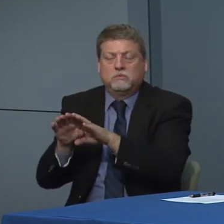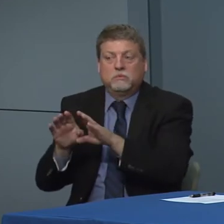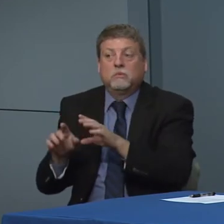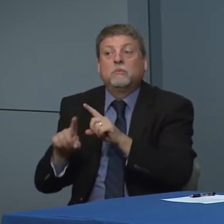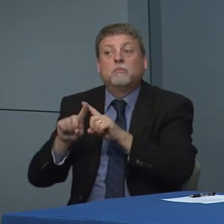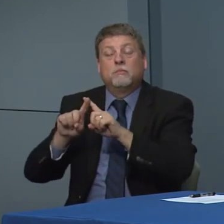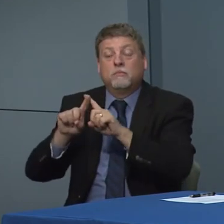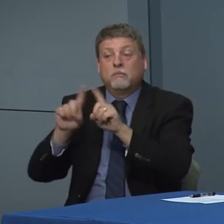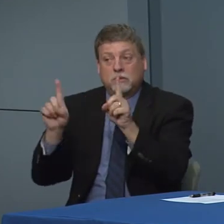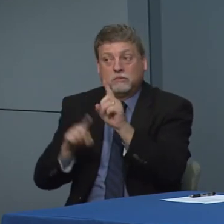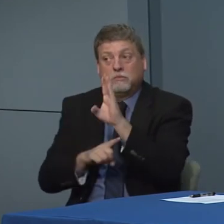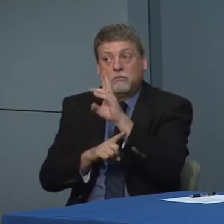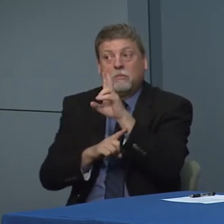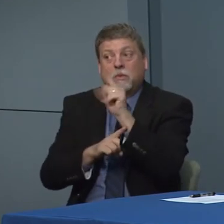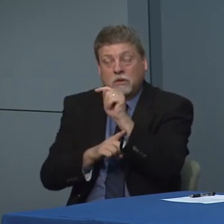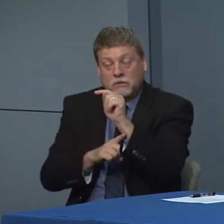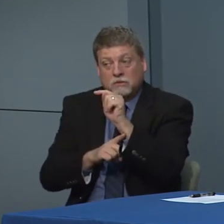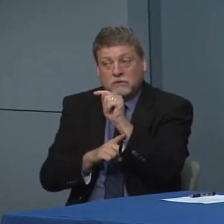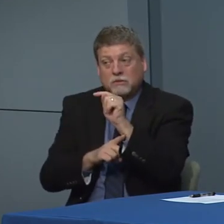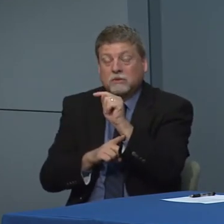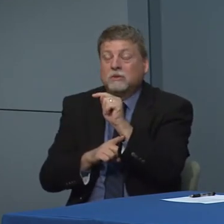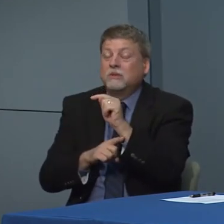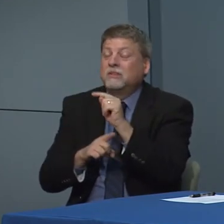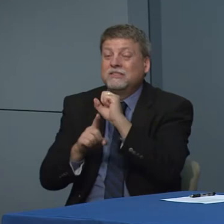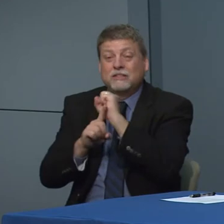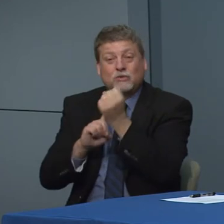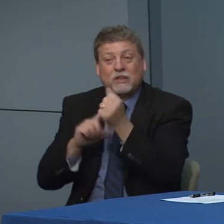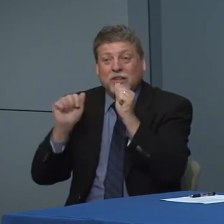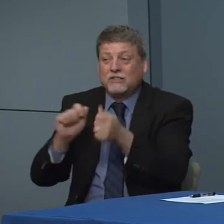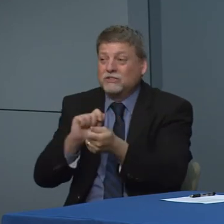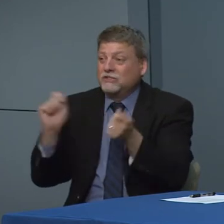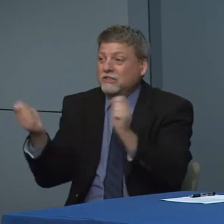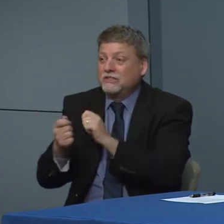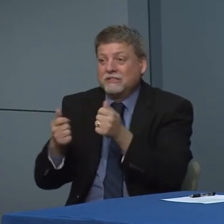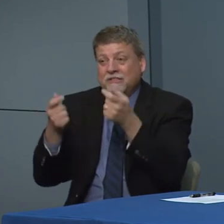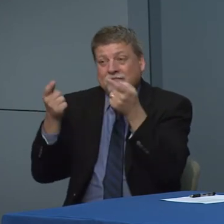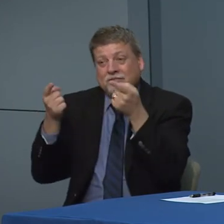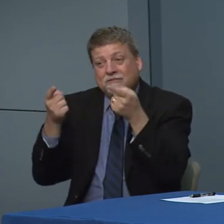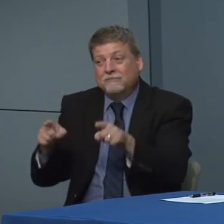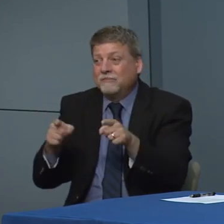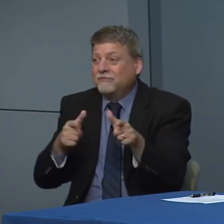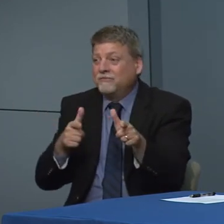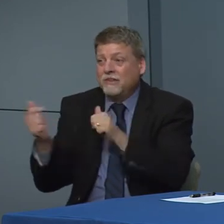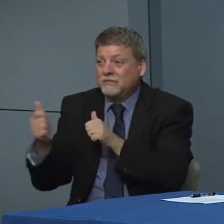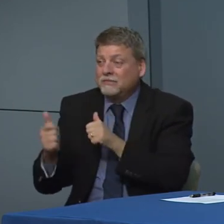of schools. However things are changing rapidly. We're both looking at.